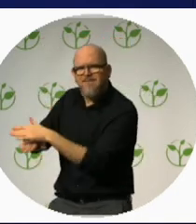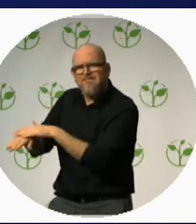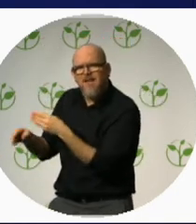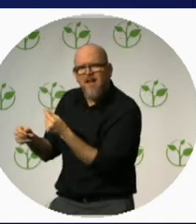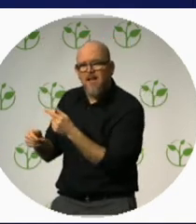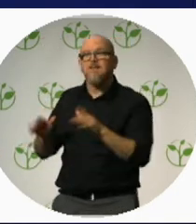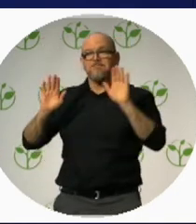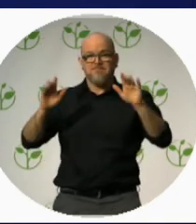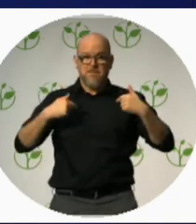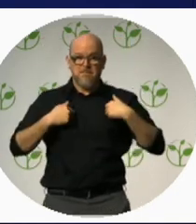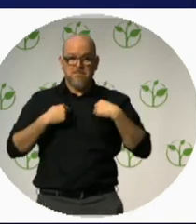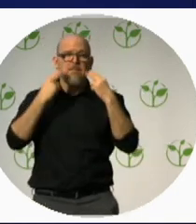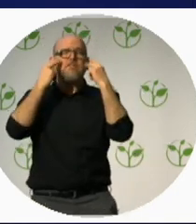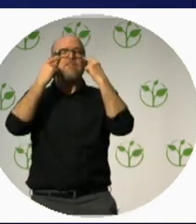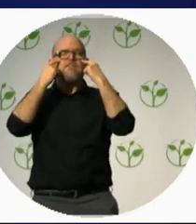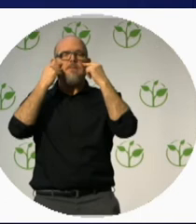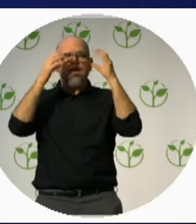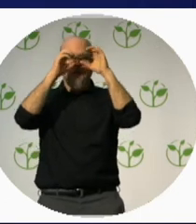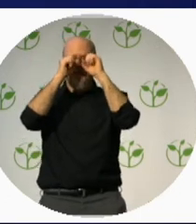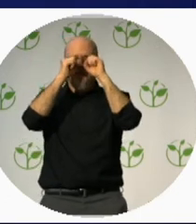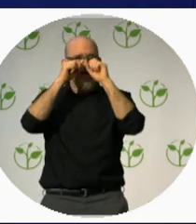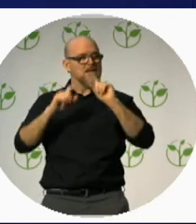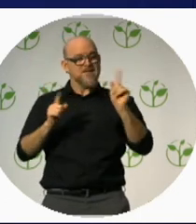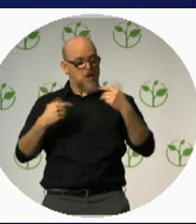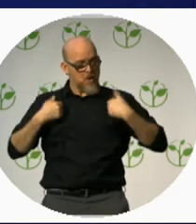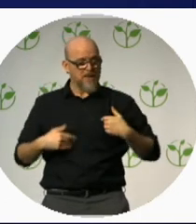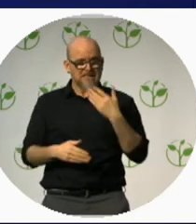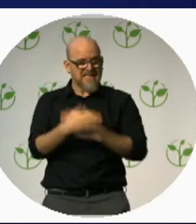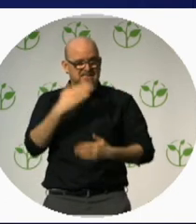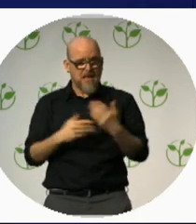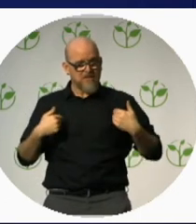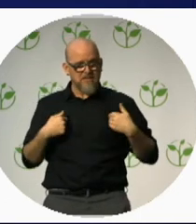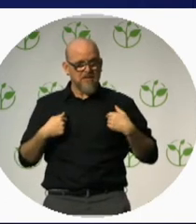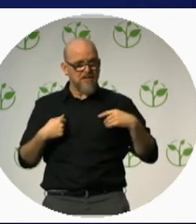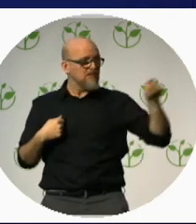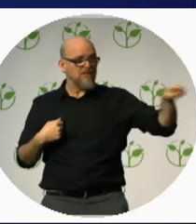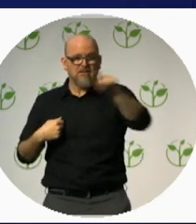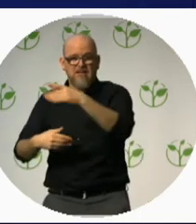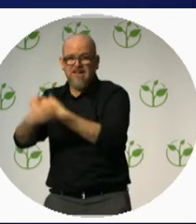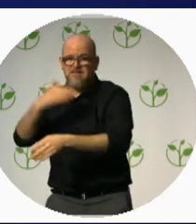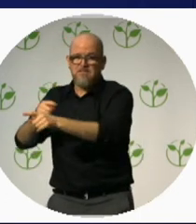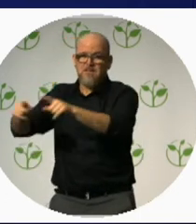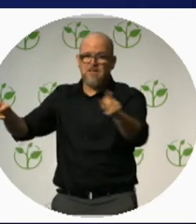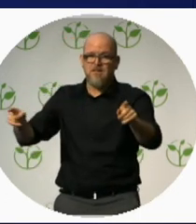Now here is an impression, a modern depiction of an age-old convention, still alive and